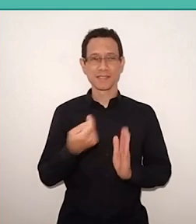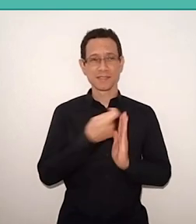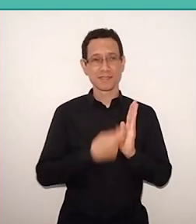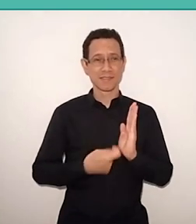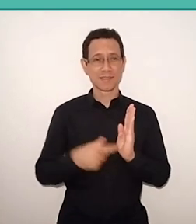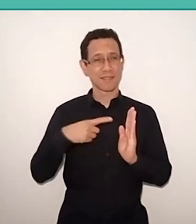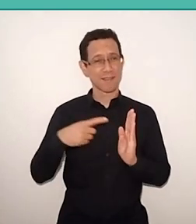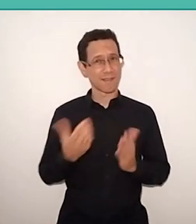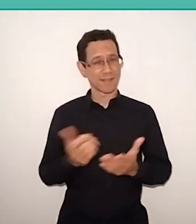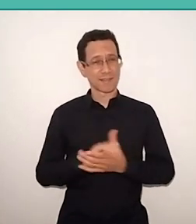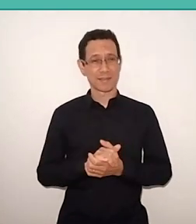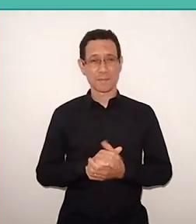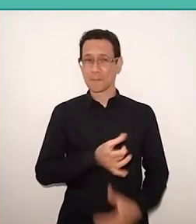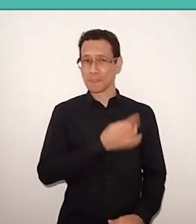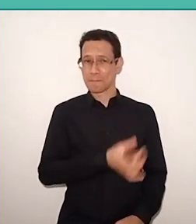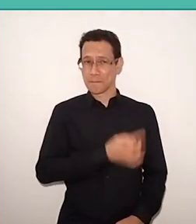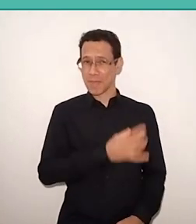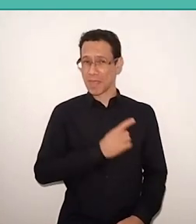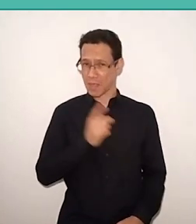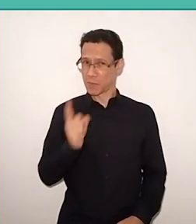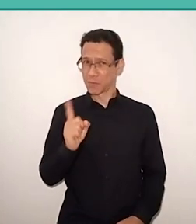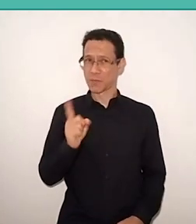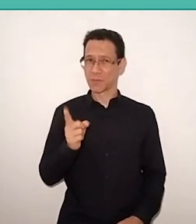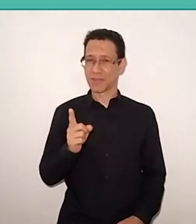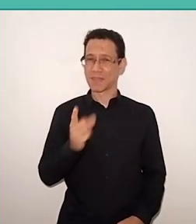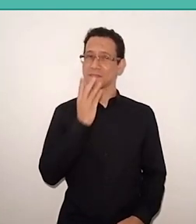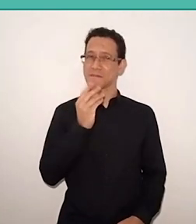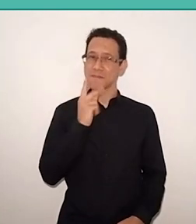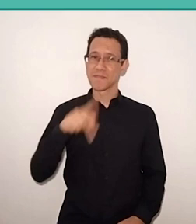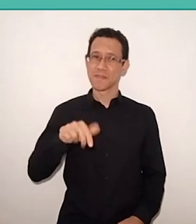who is afraid of Paulo Freire are the oppressors,